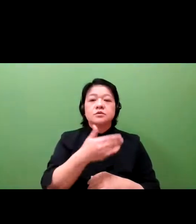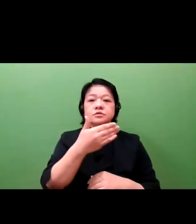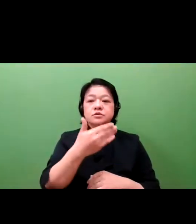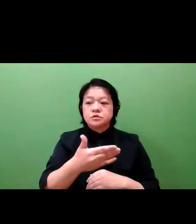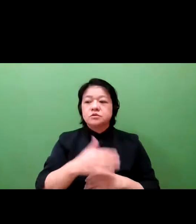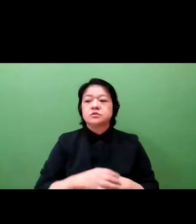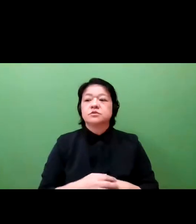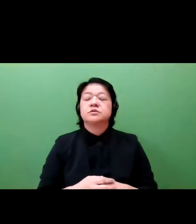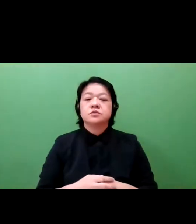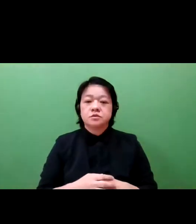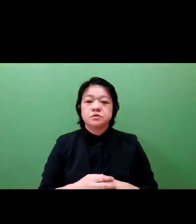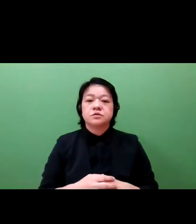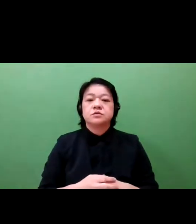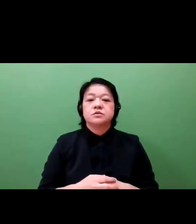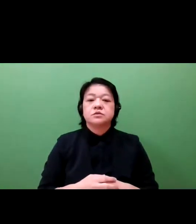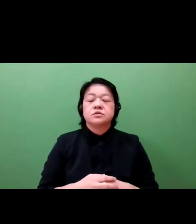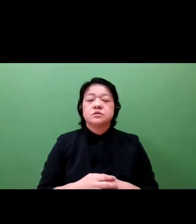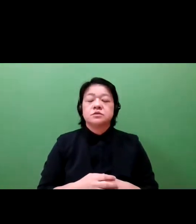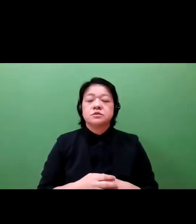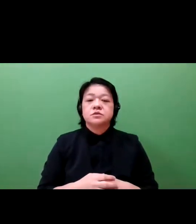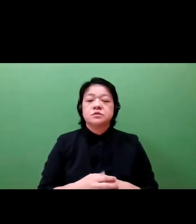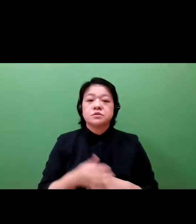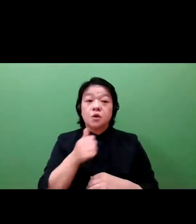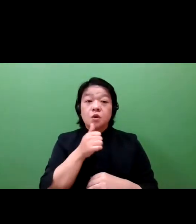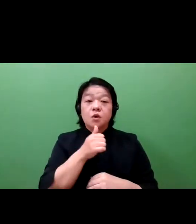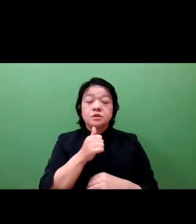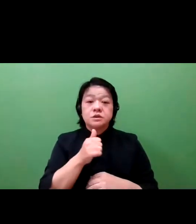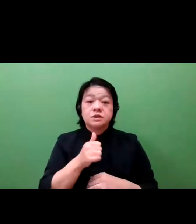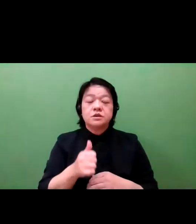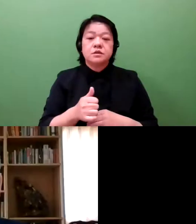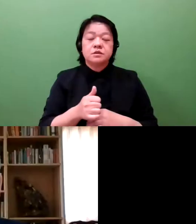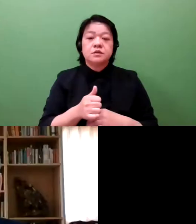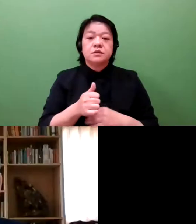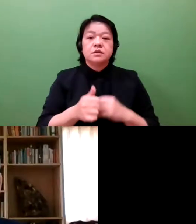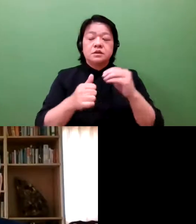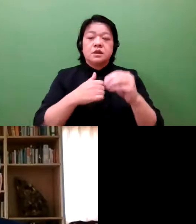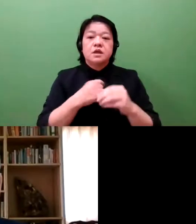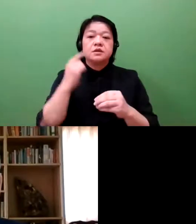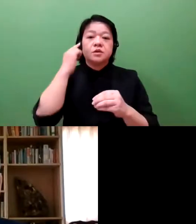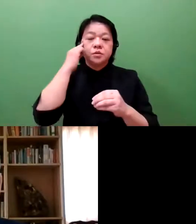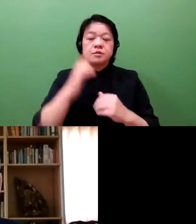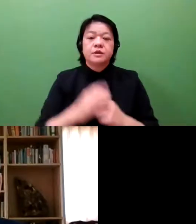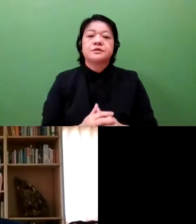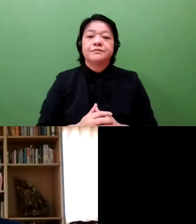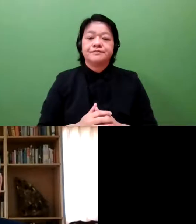will offer his opening remarks. Following his remarks, we will share a short video featuring